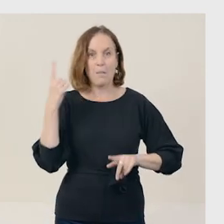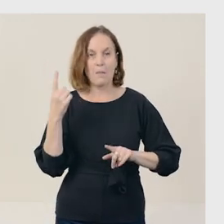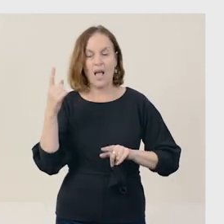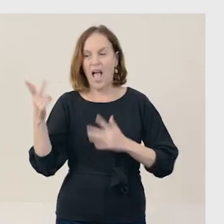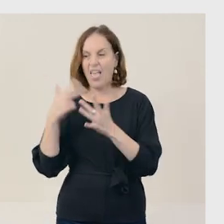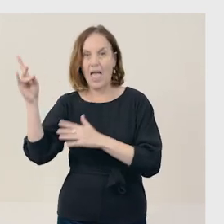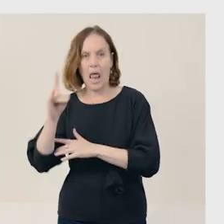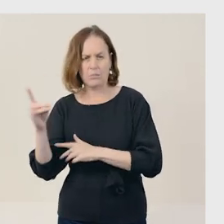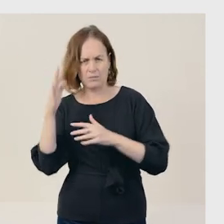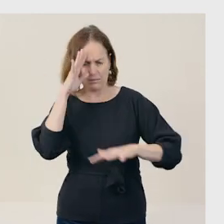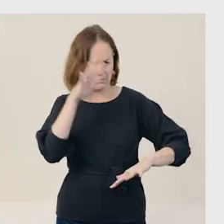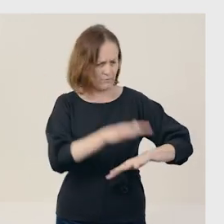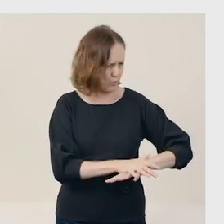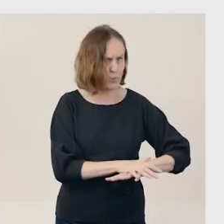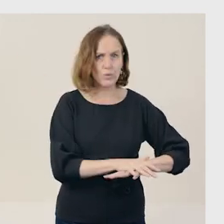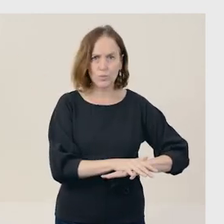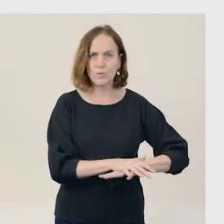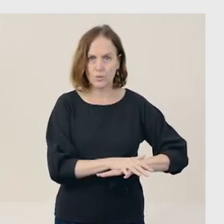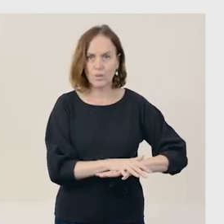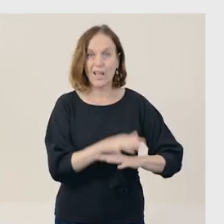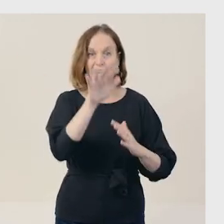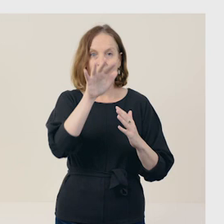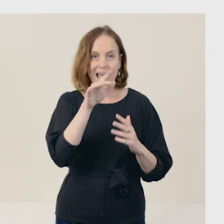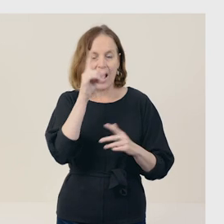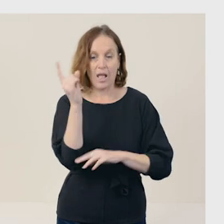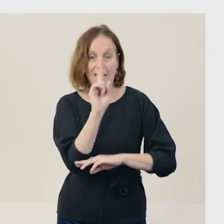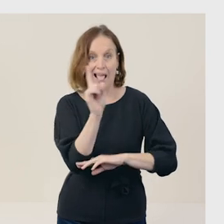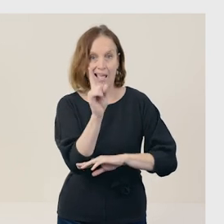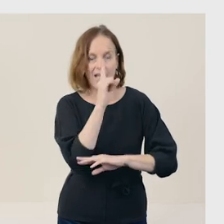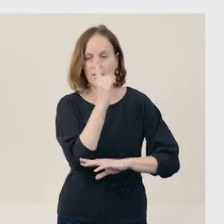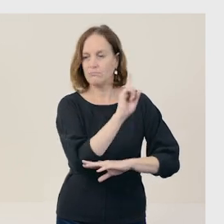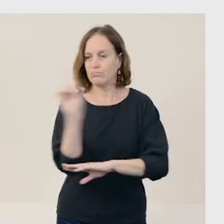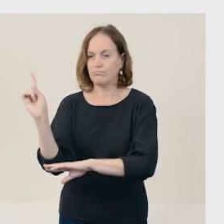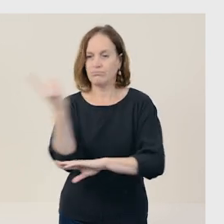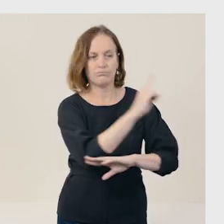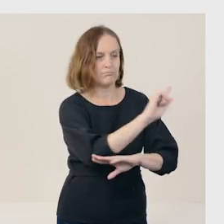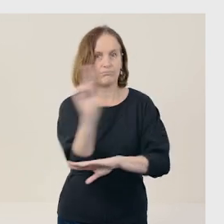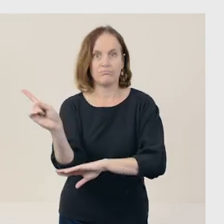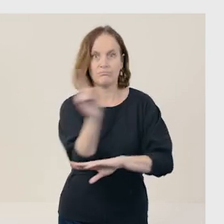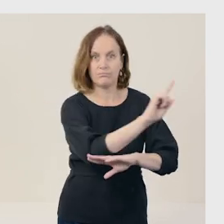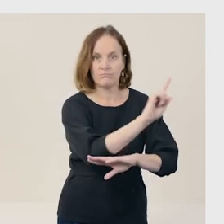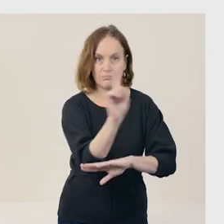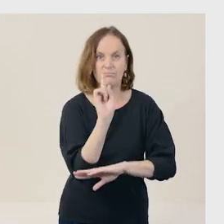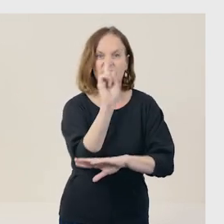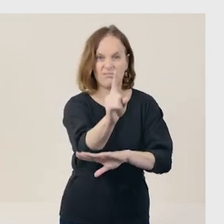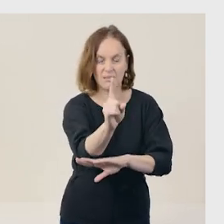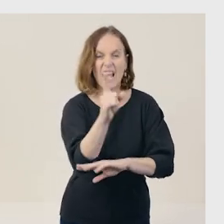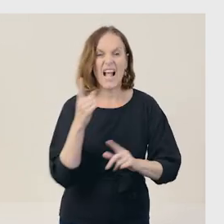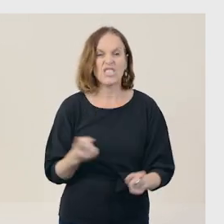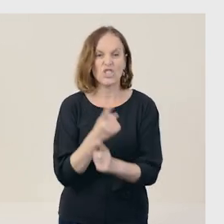Their tail is very useful. It helps the fox to change direction, and that means they get away, if being chased.